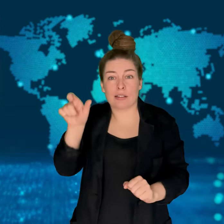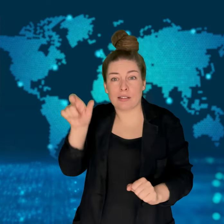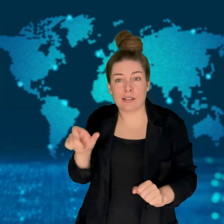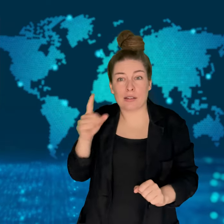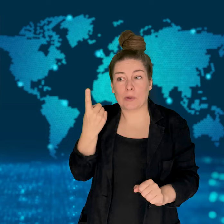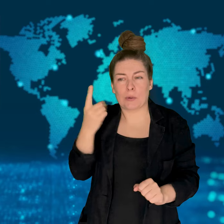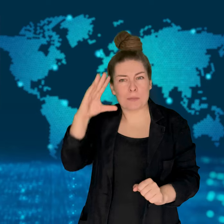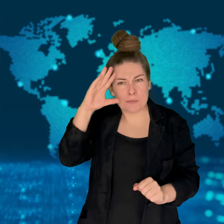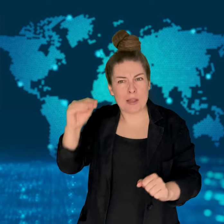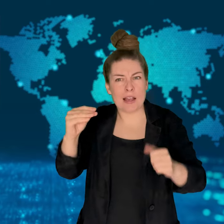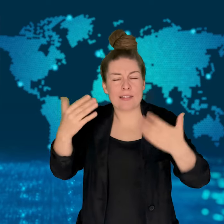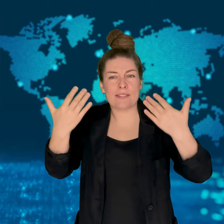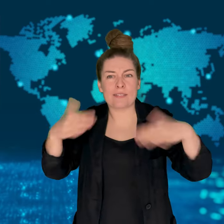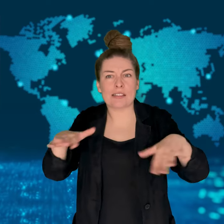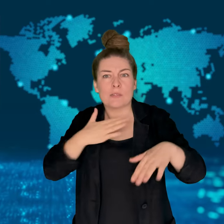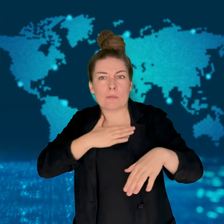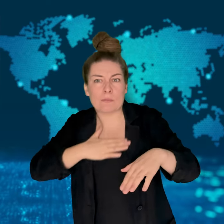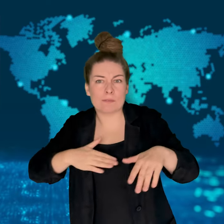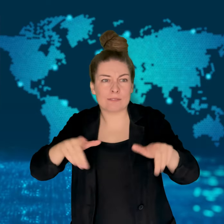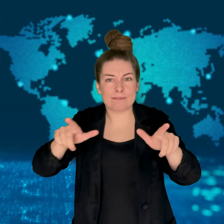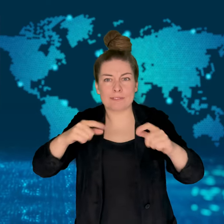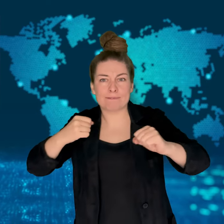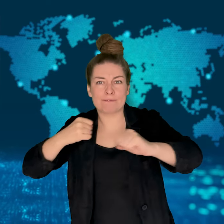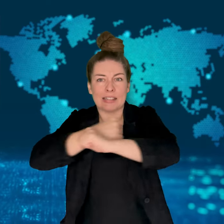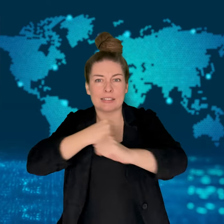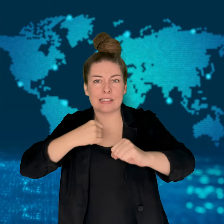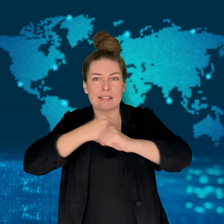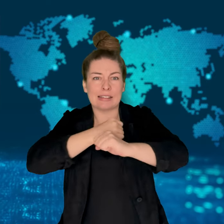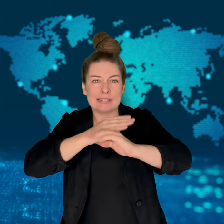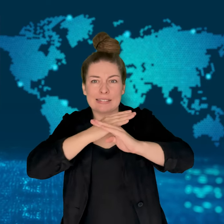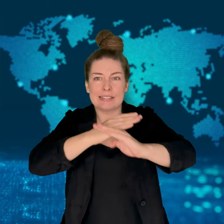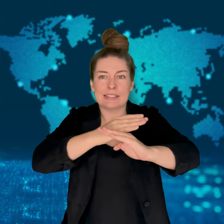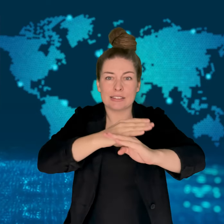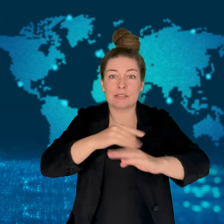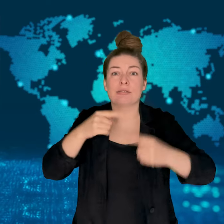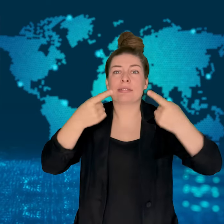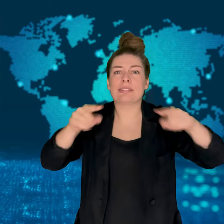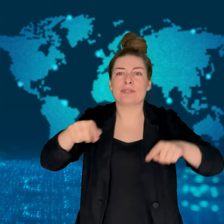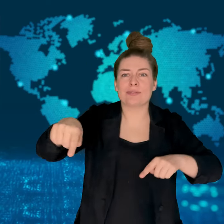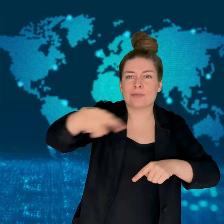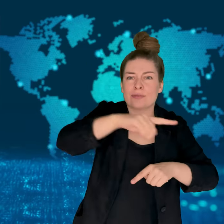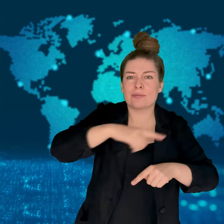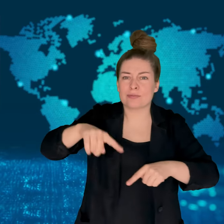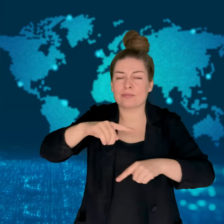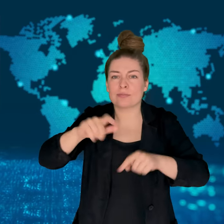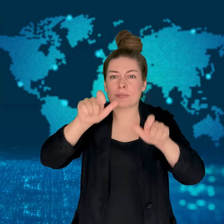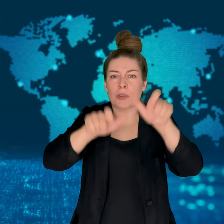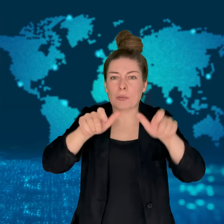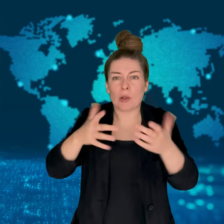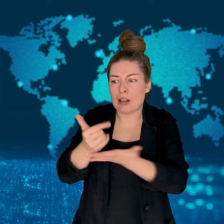One man tried to fight him.